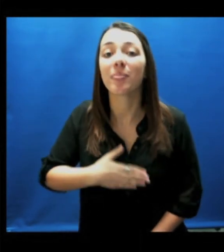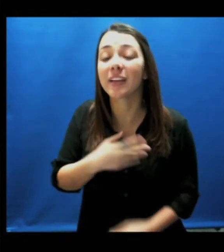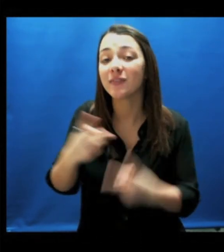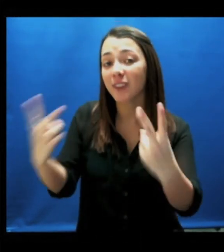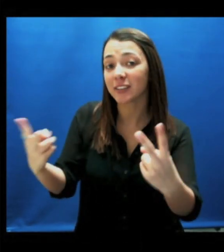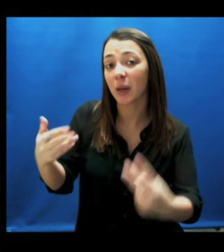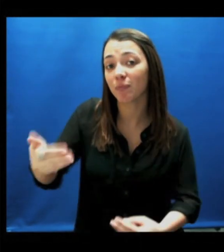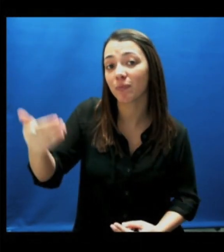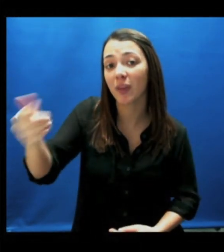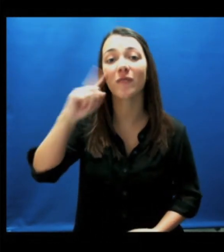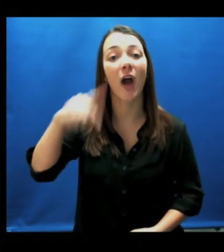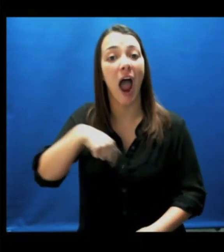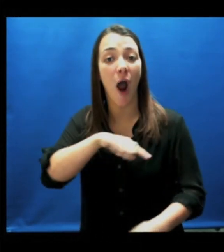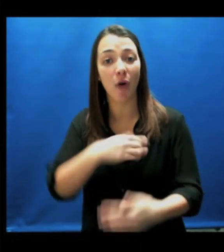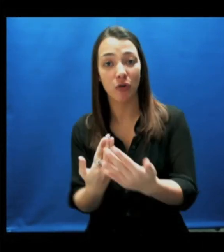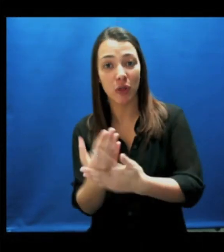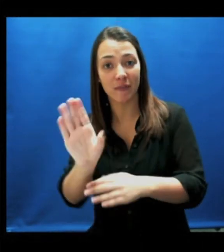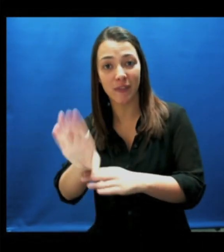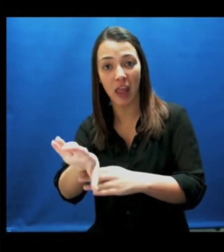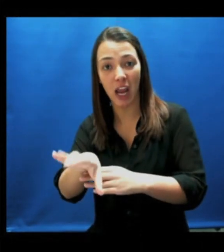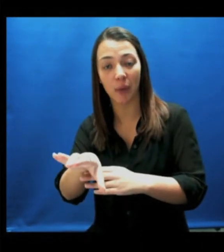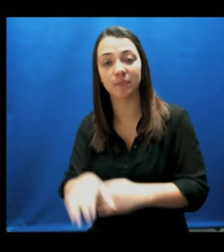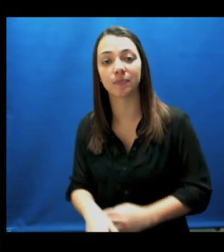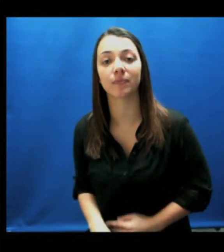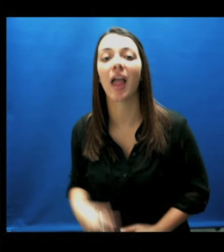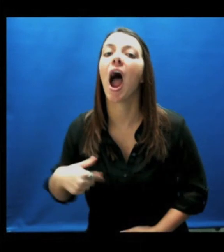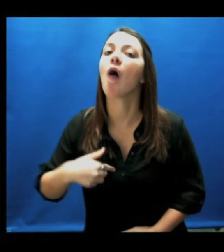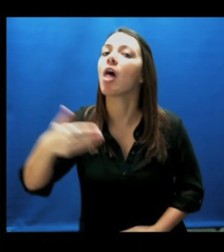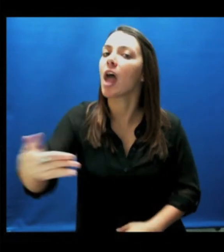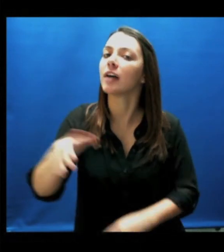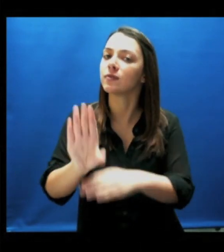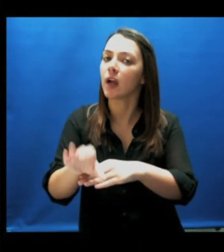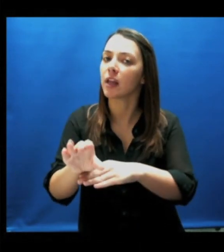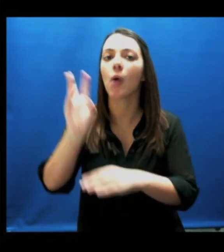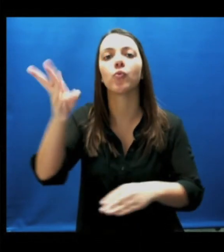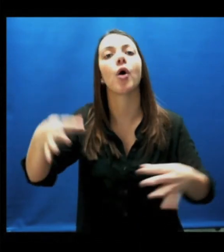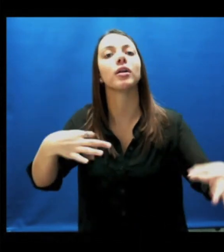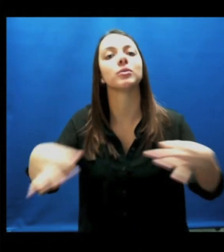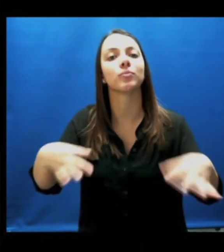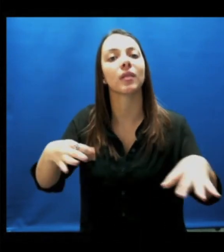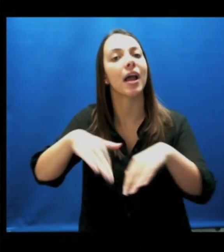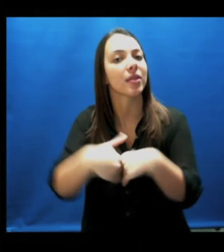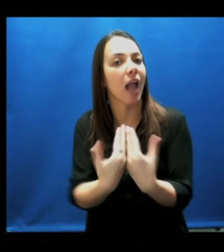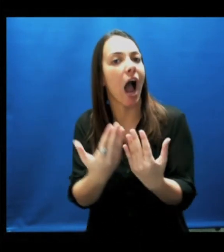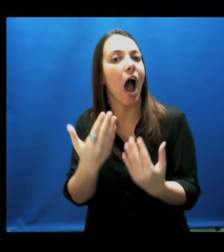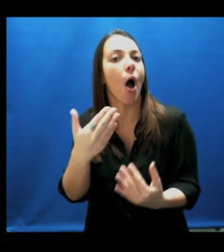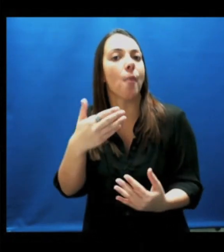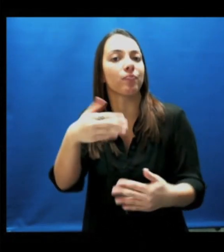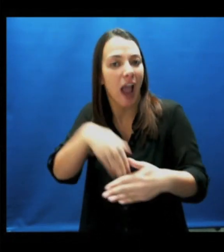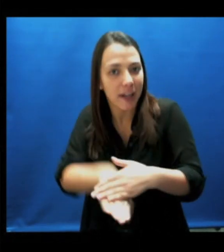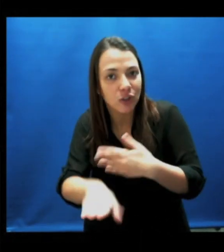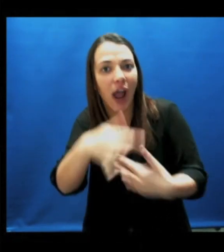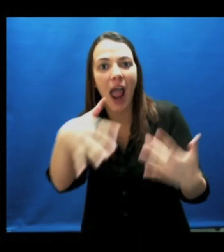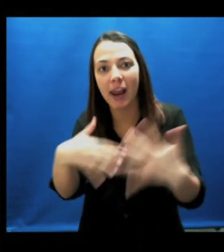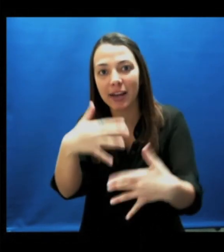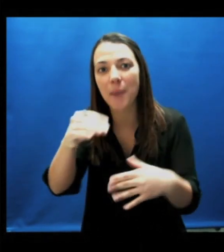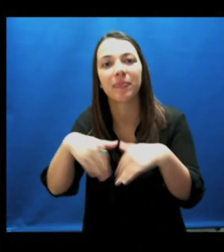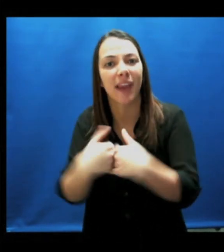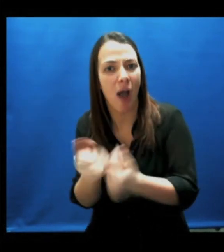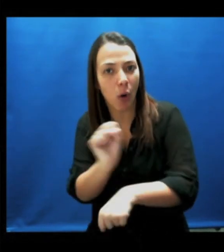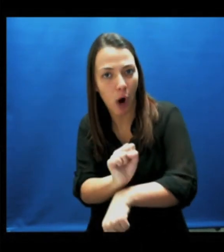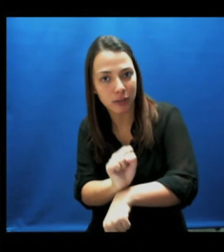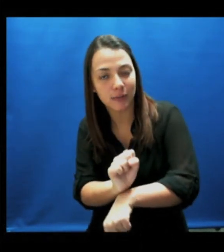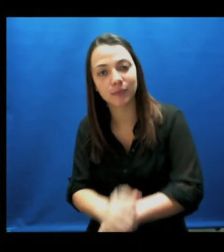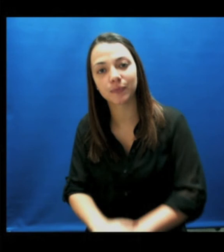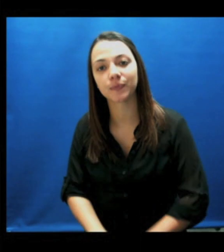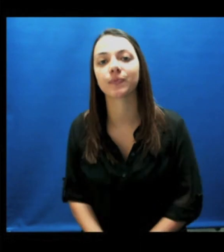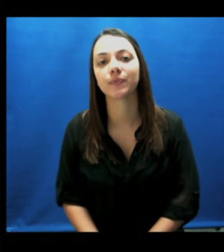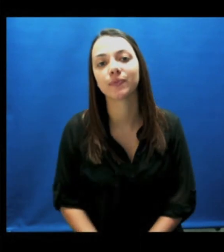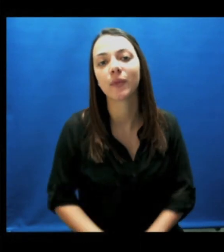Please visit back for our new updated videos. Our next video will explain how to join the hangouts and how they work